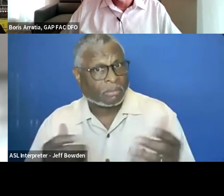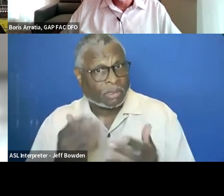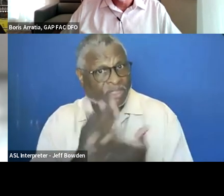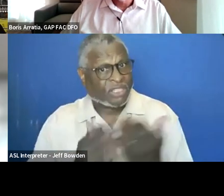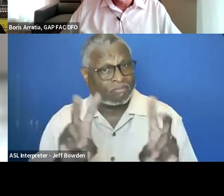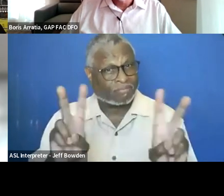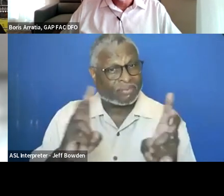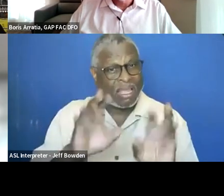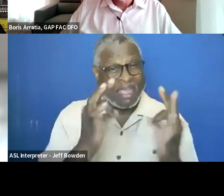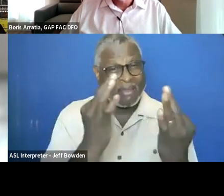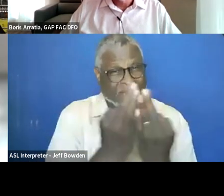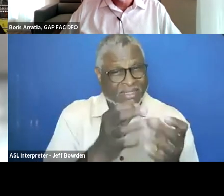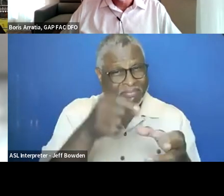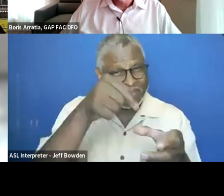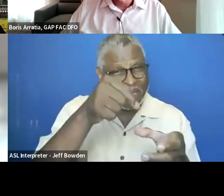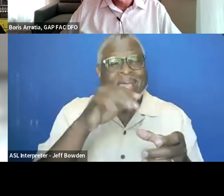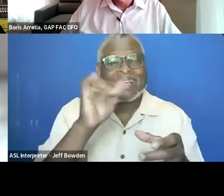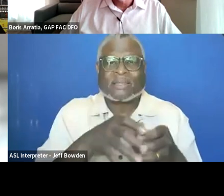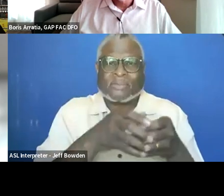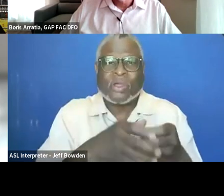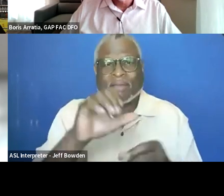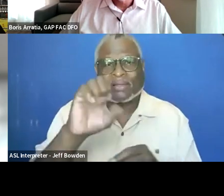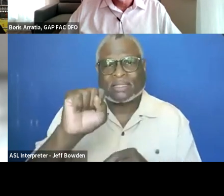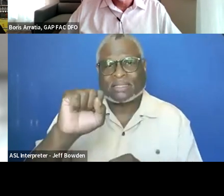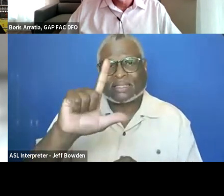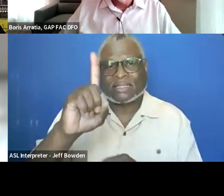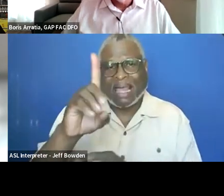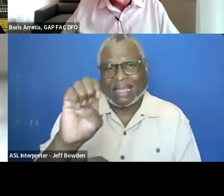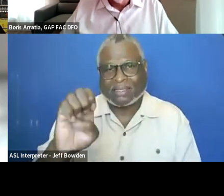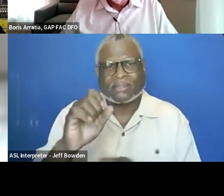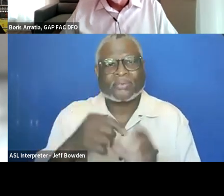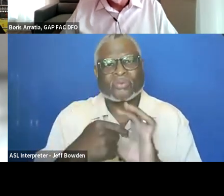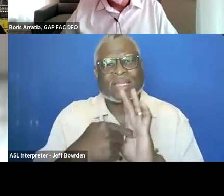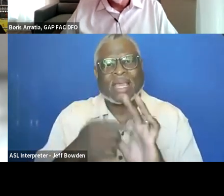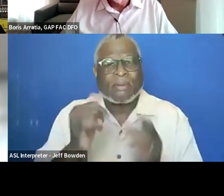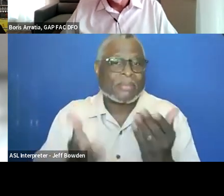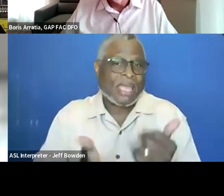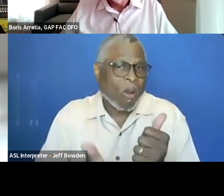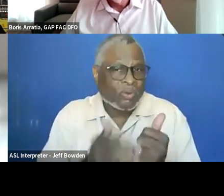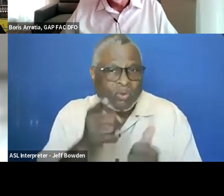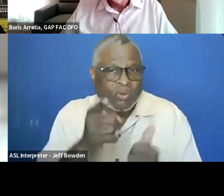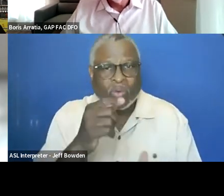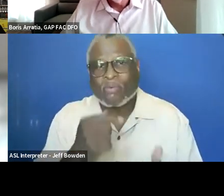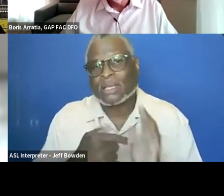I did have slides to the extent that it would be helpful.